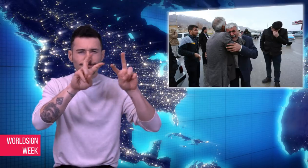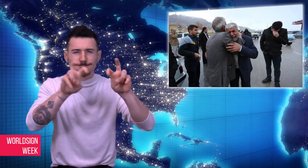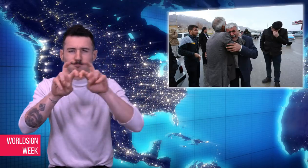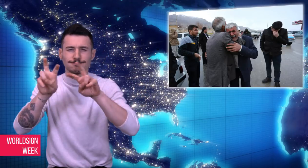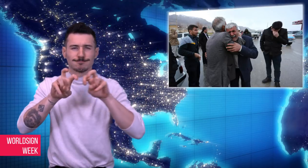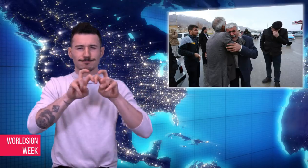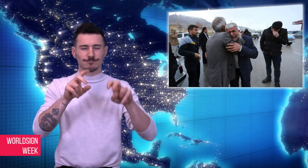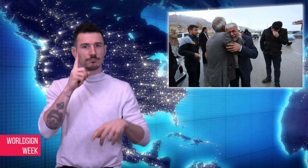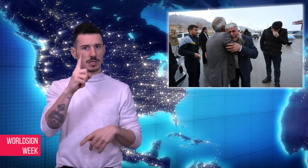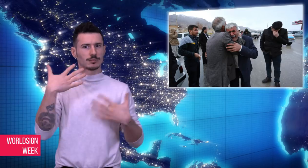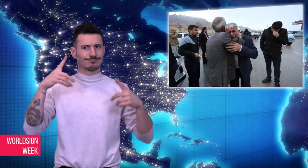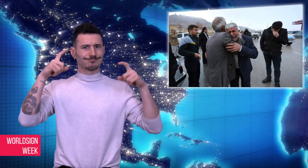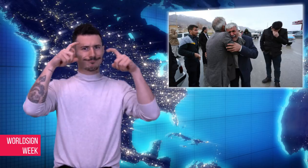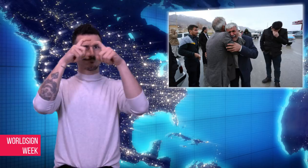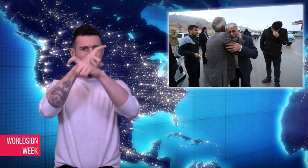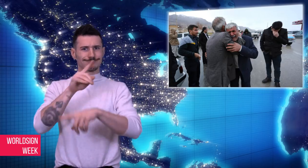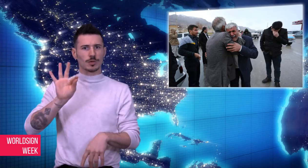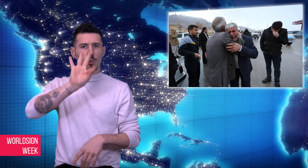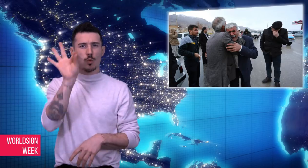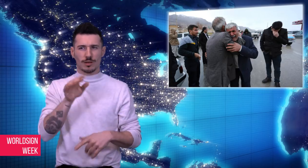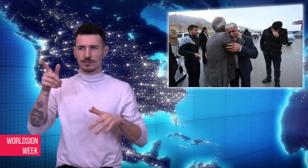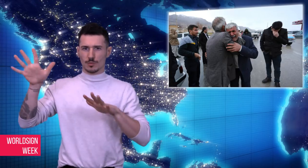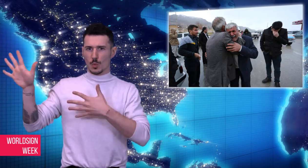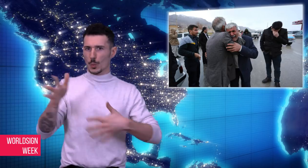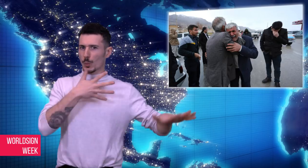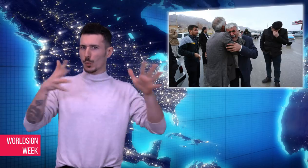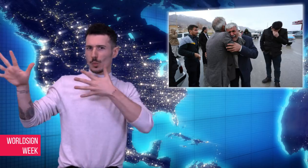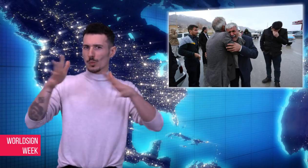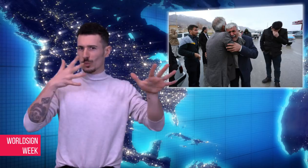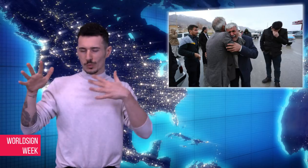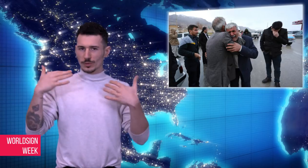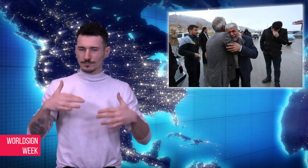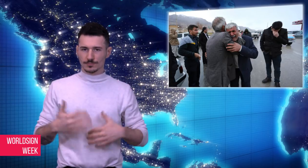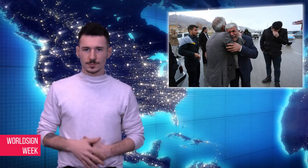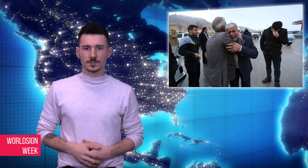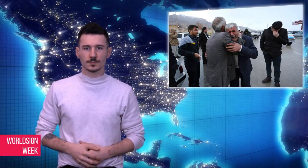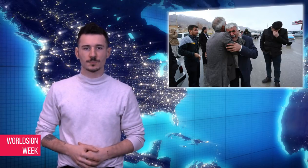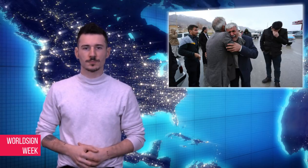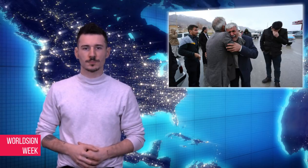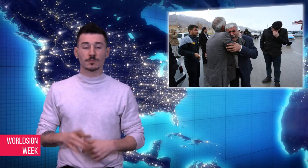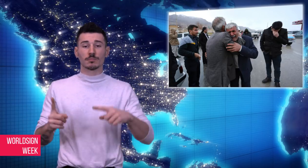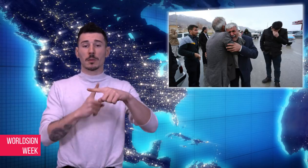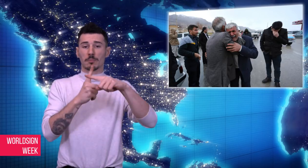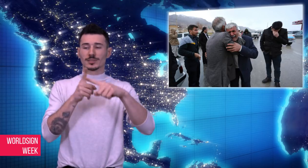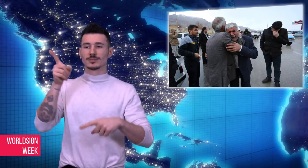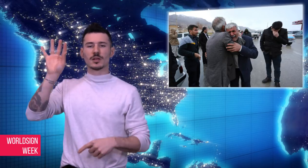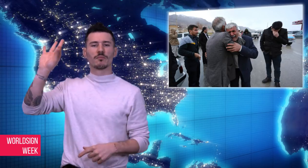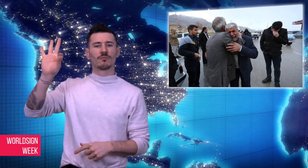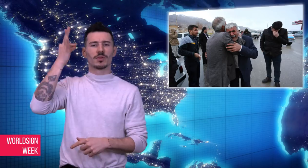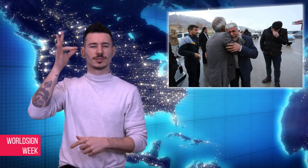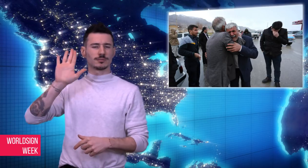member consort from French arrived in